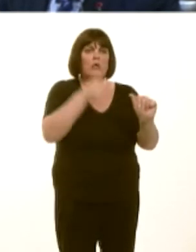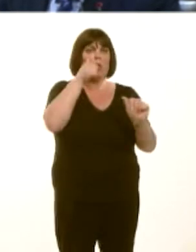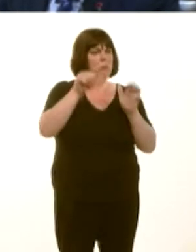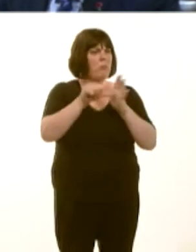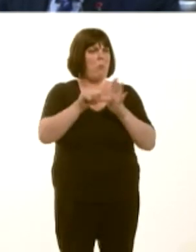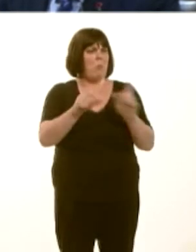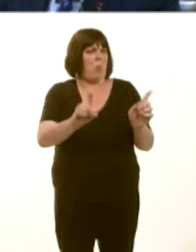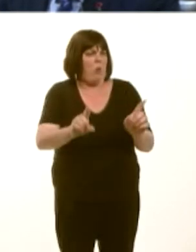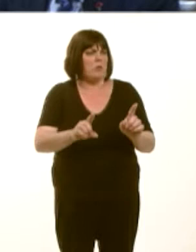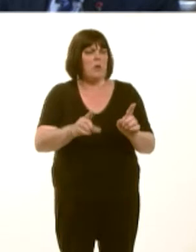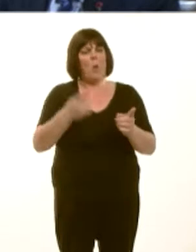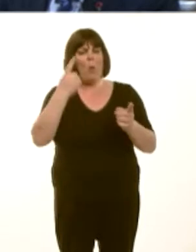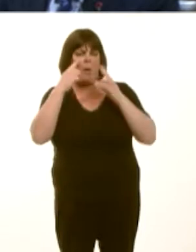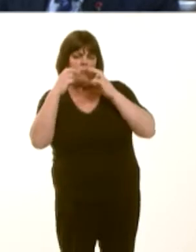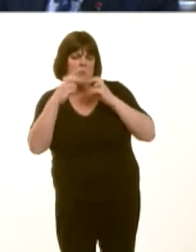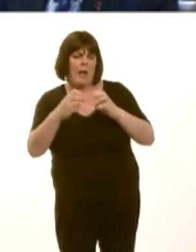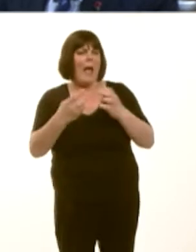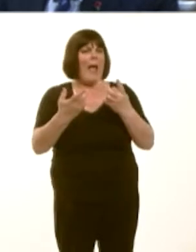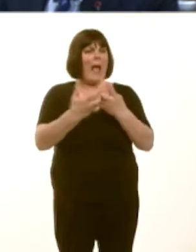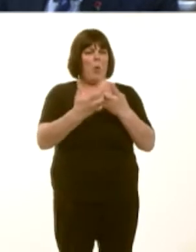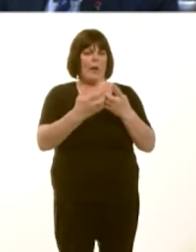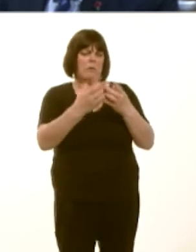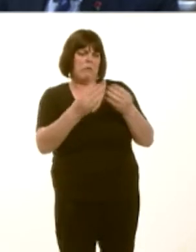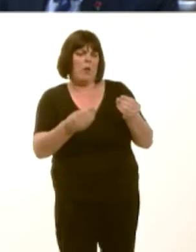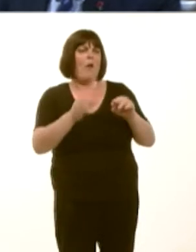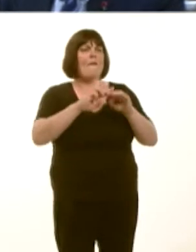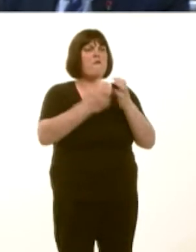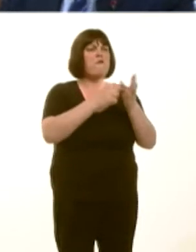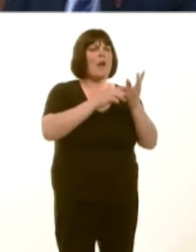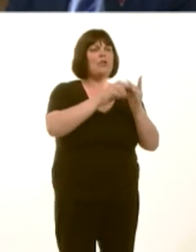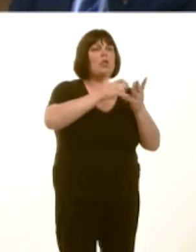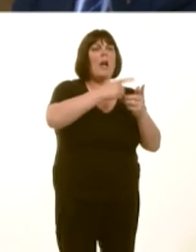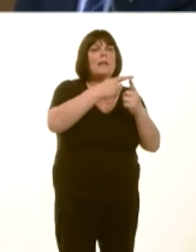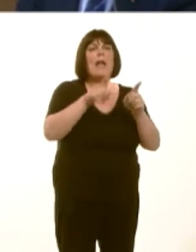deal with the franchise issue in terms of heavy rail, and particularly whether we go for electric multiple units or light rail.